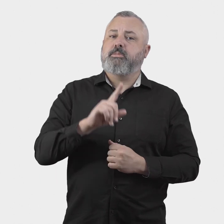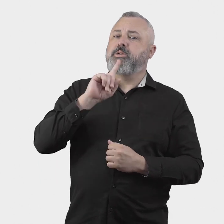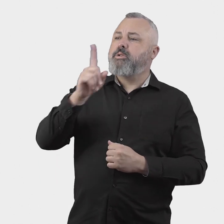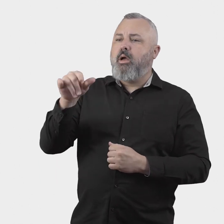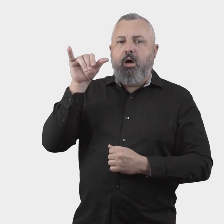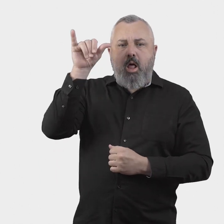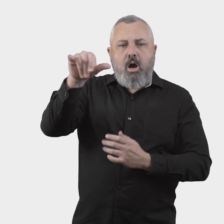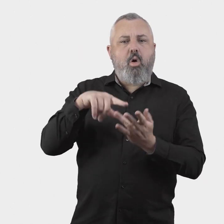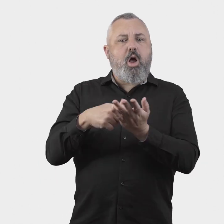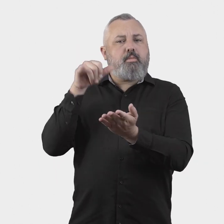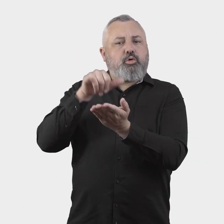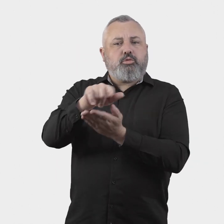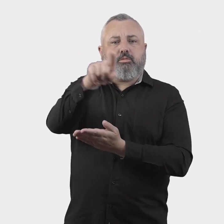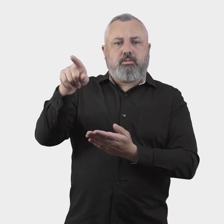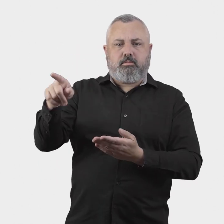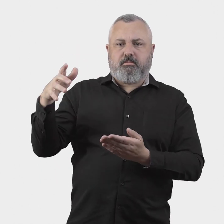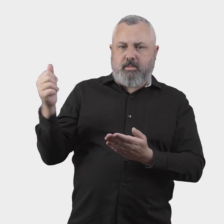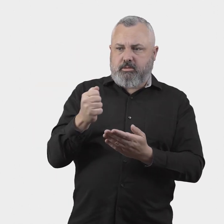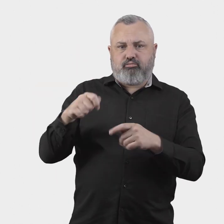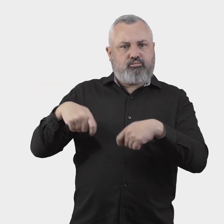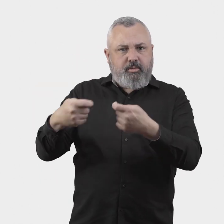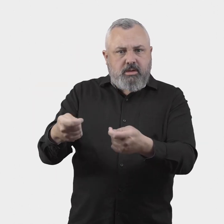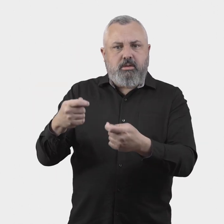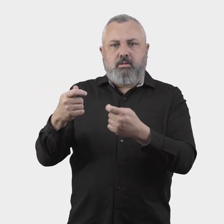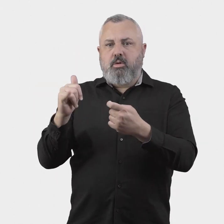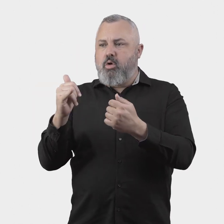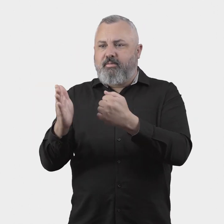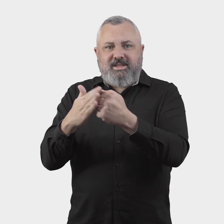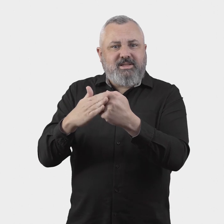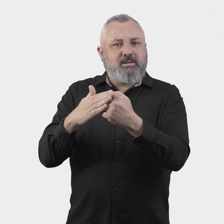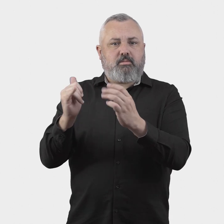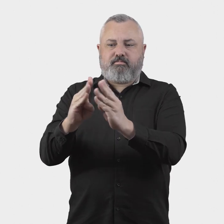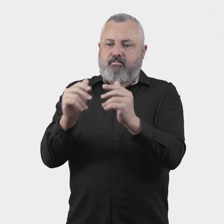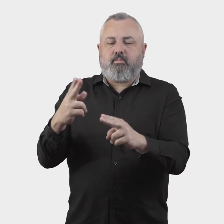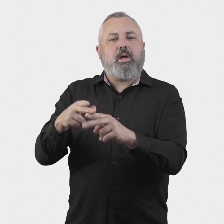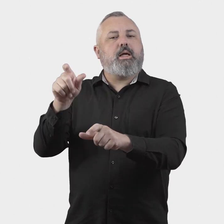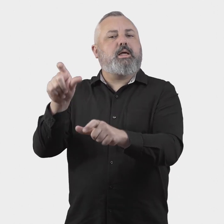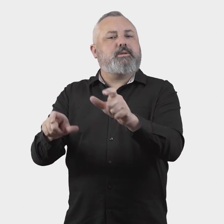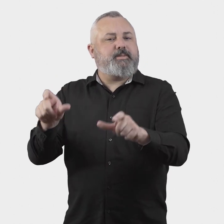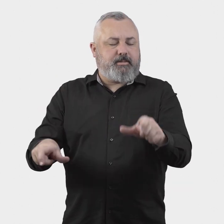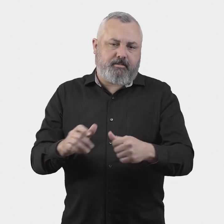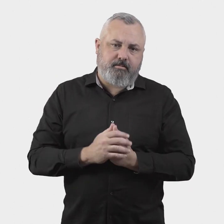direct airlines and airports to provide specific remedies to customers